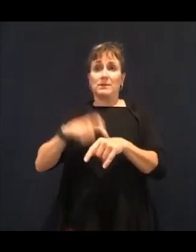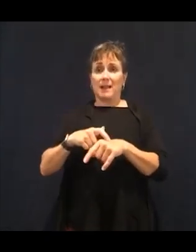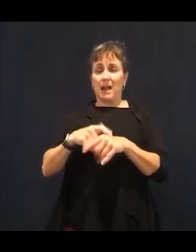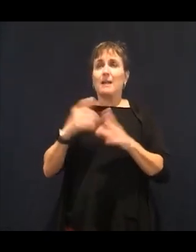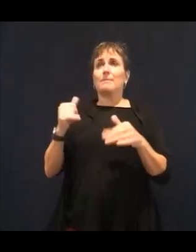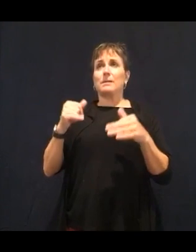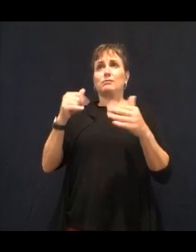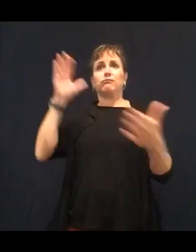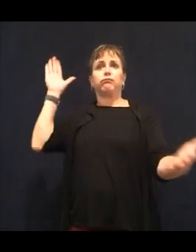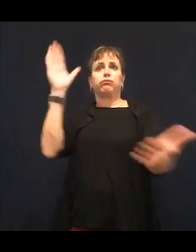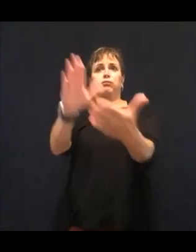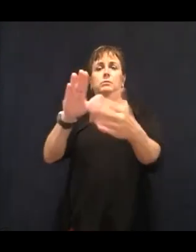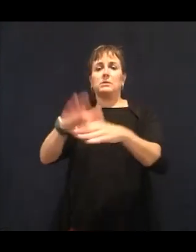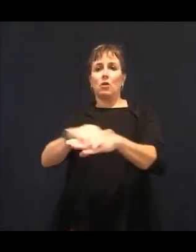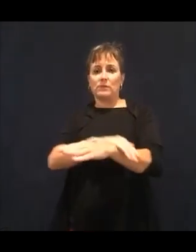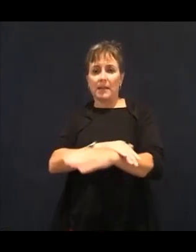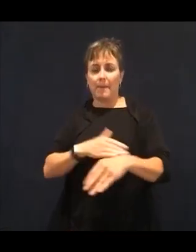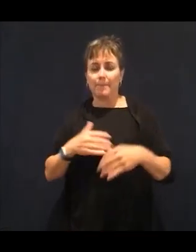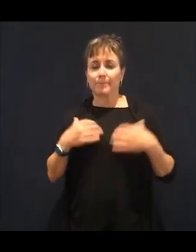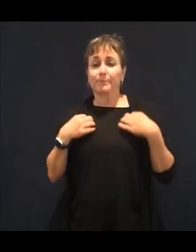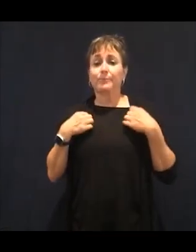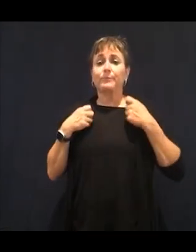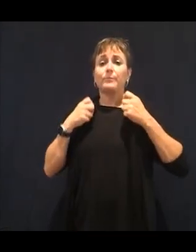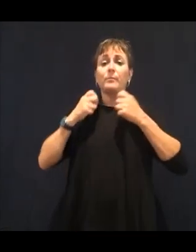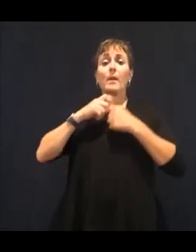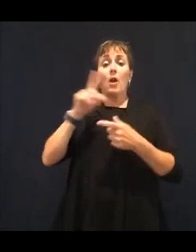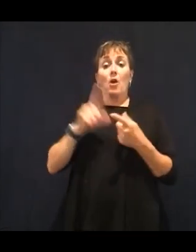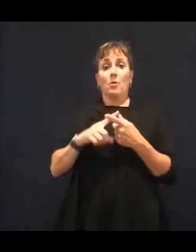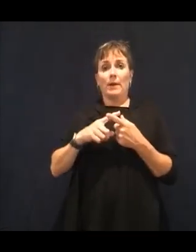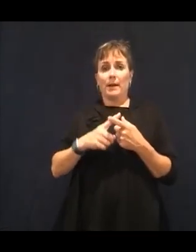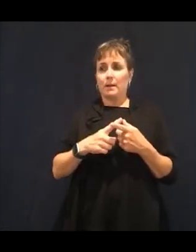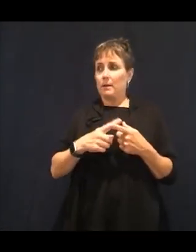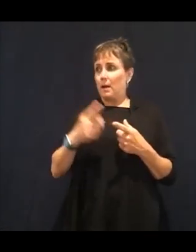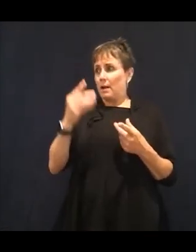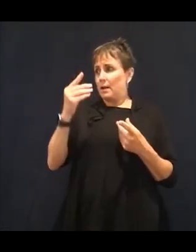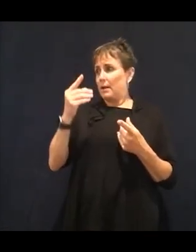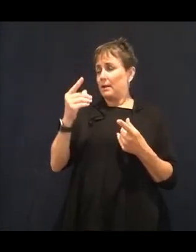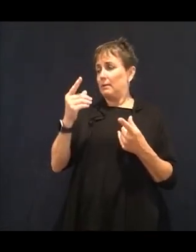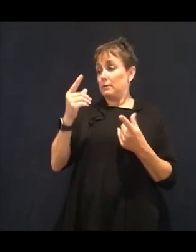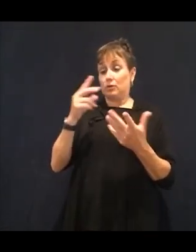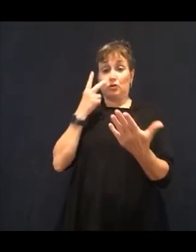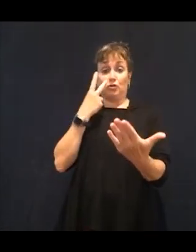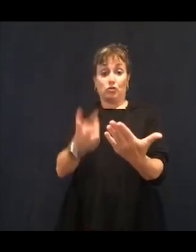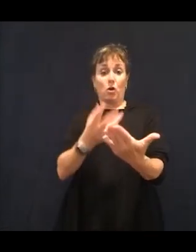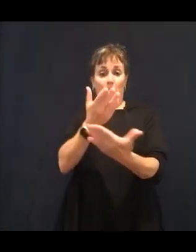did. It gave me so much hope as a mom and as a health professional